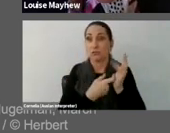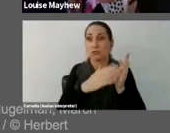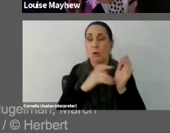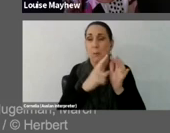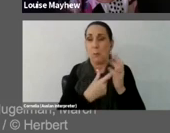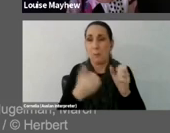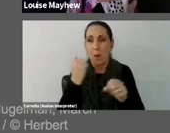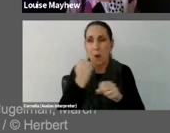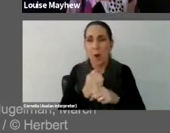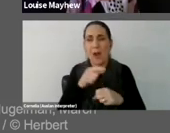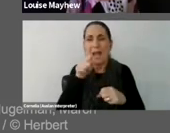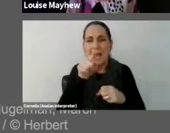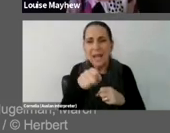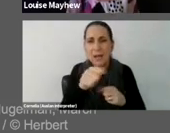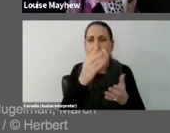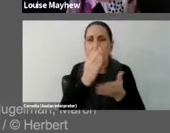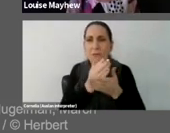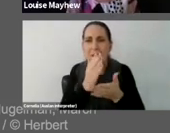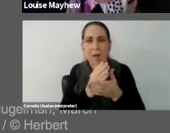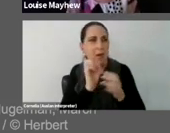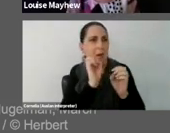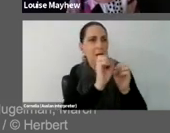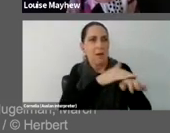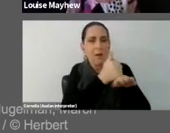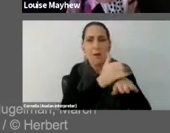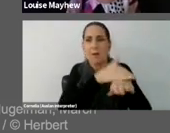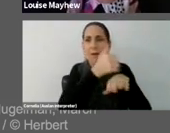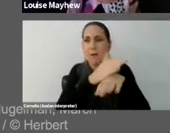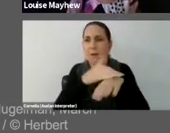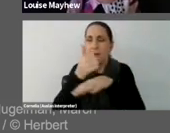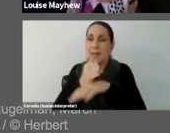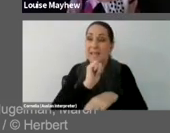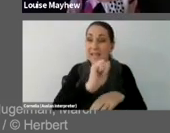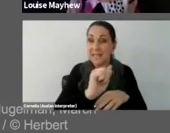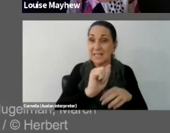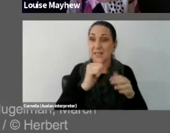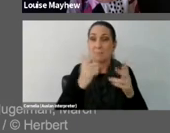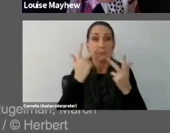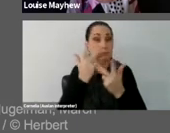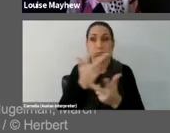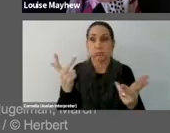installing his project Exhibit in the Museum of Modern Art.